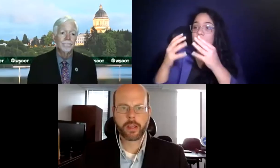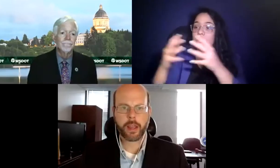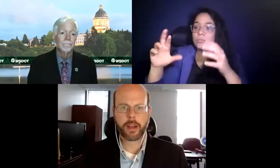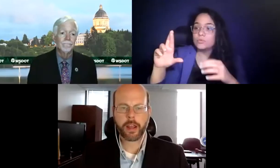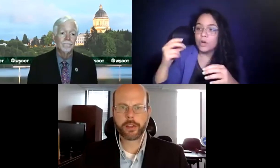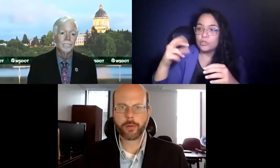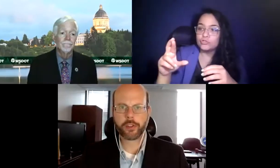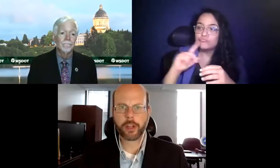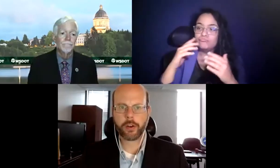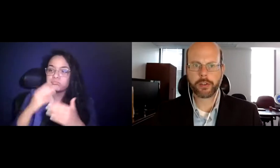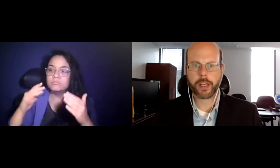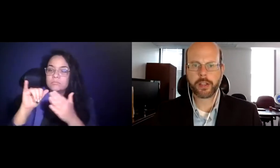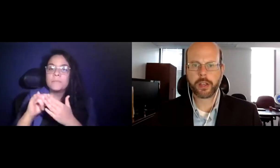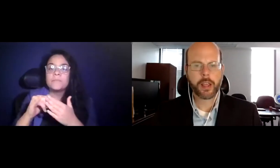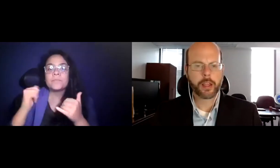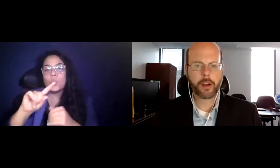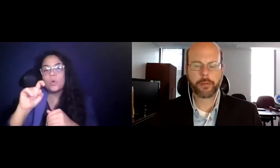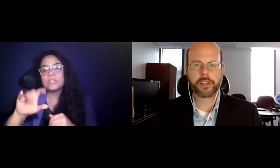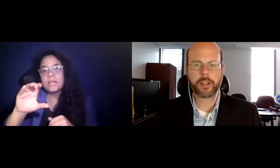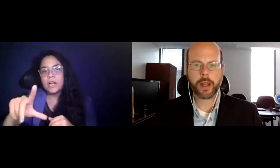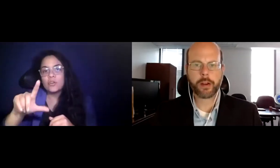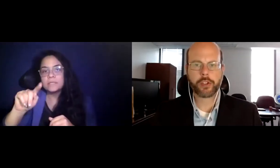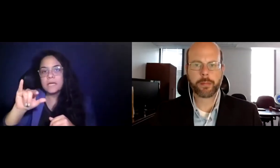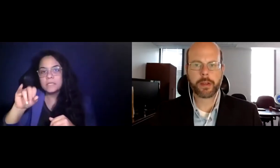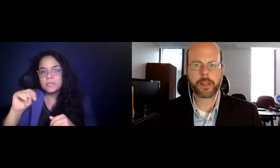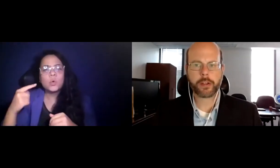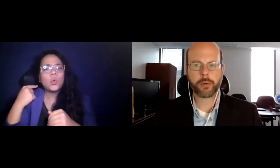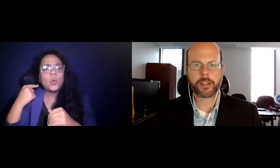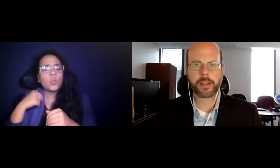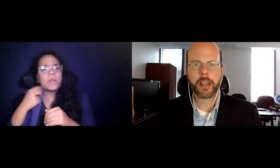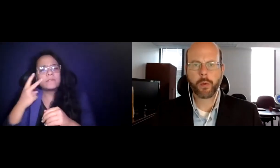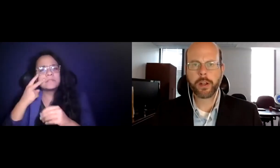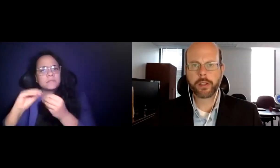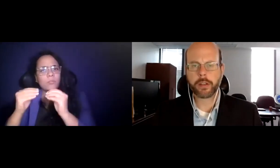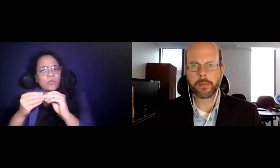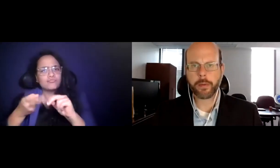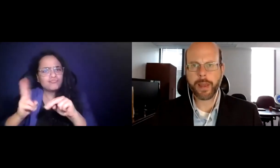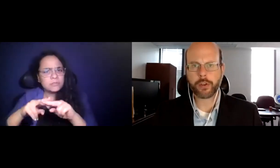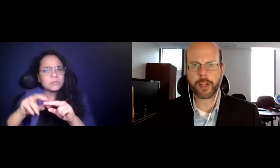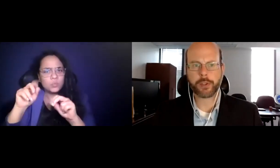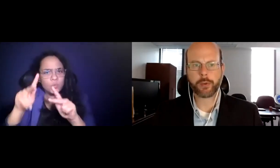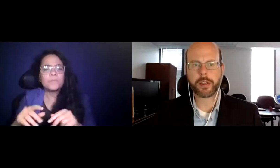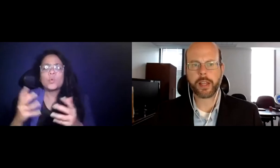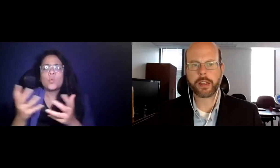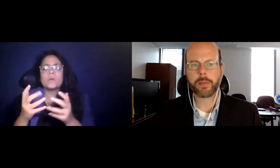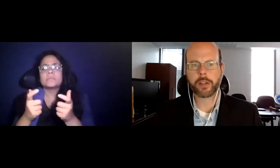15:17:05 And this question here, Kaler what are the major steps that we can take to make